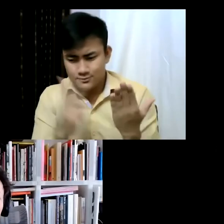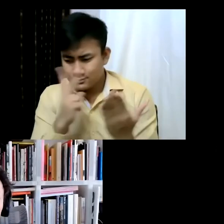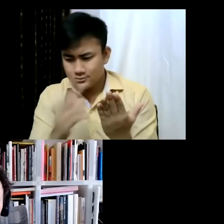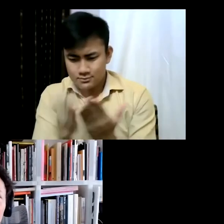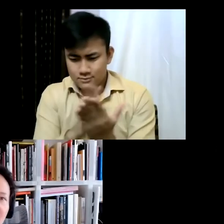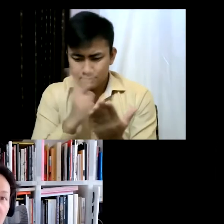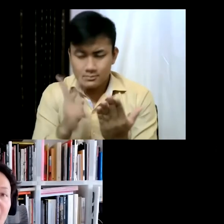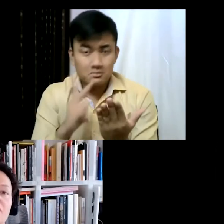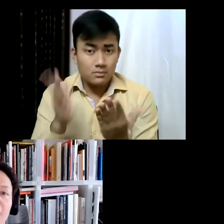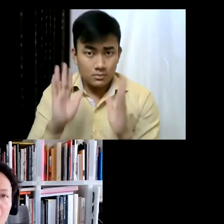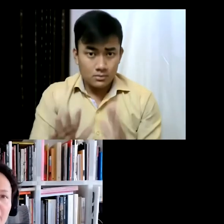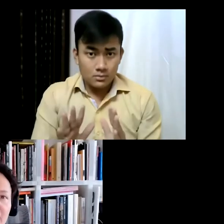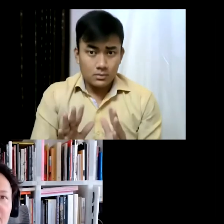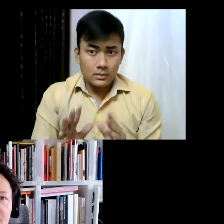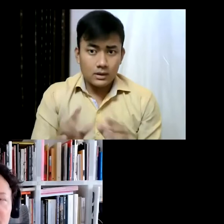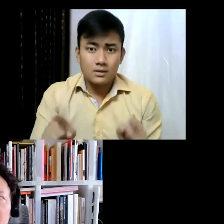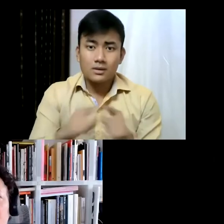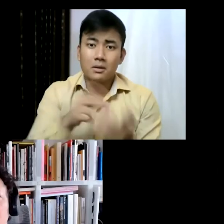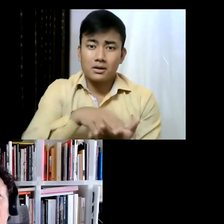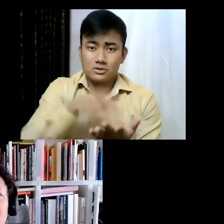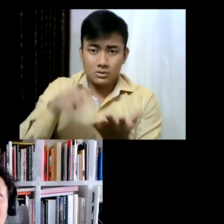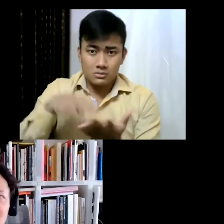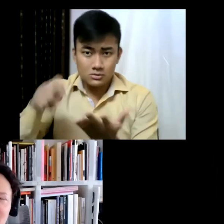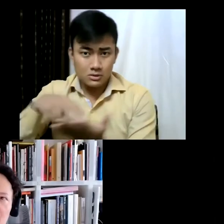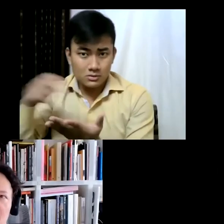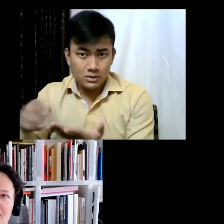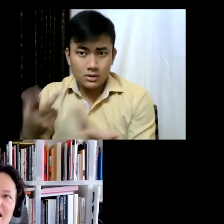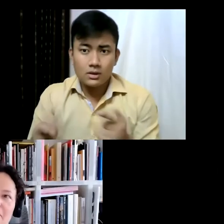chapter to the other without following a linear narrative, and I like this sort of